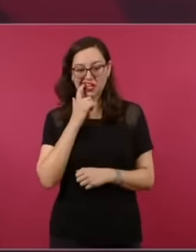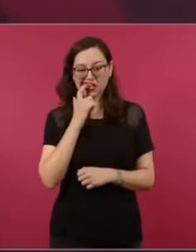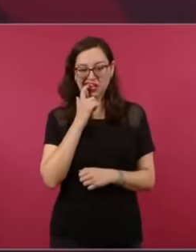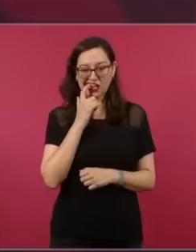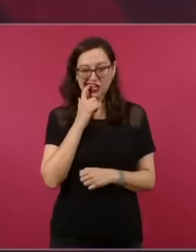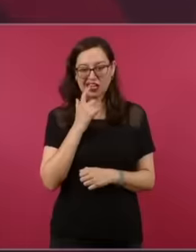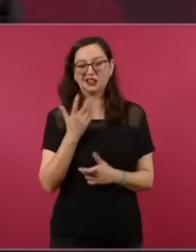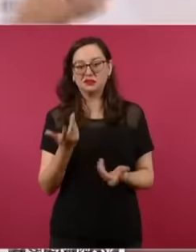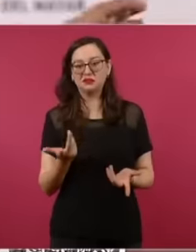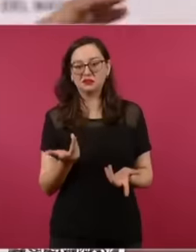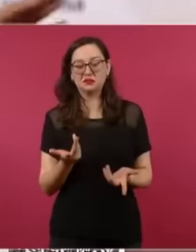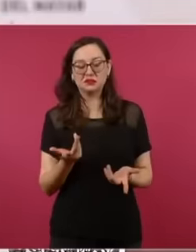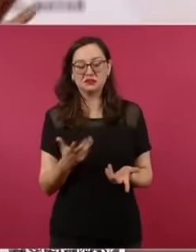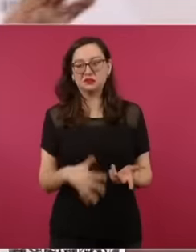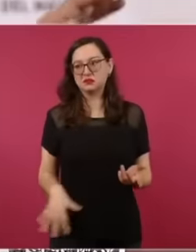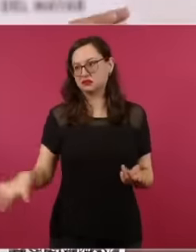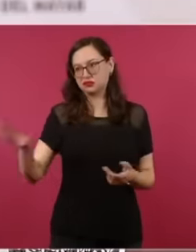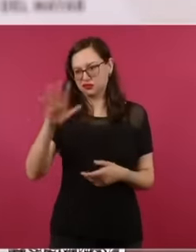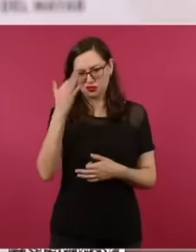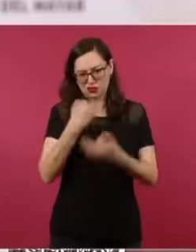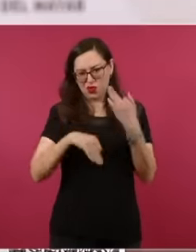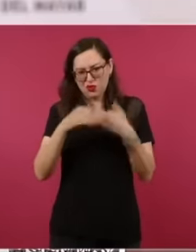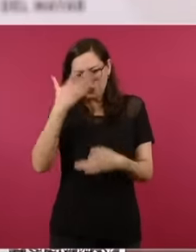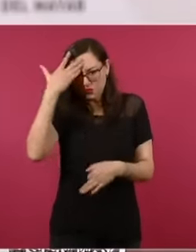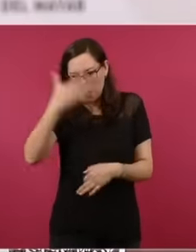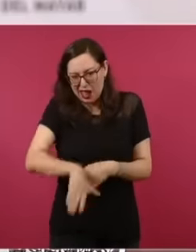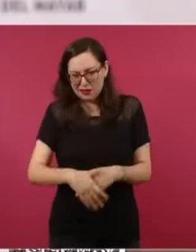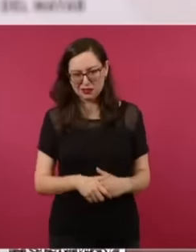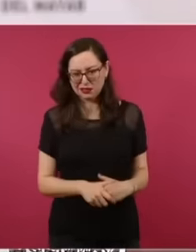that is what the majority of the